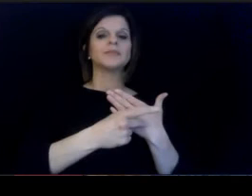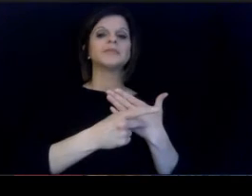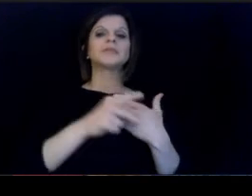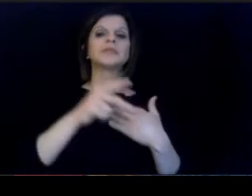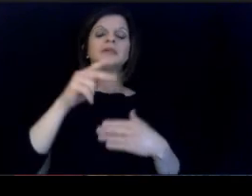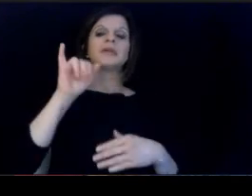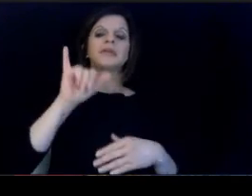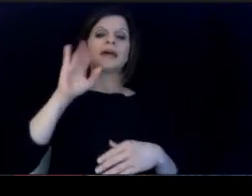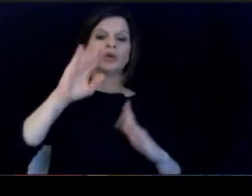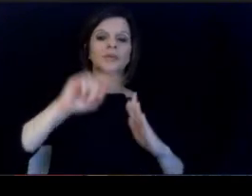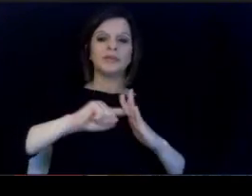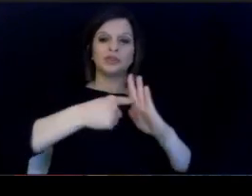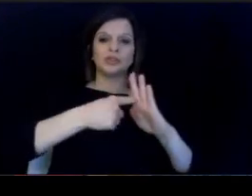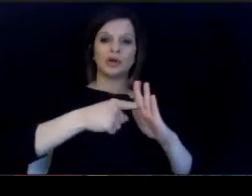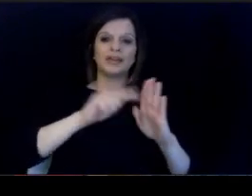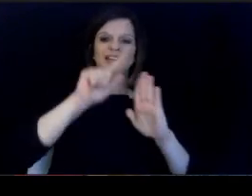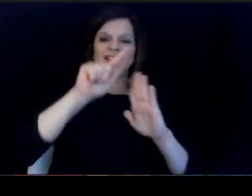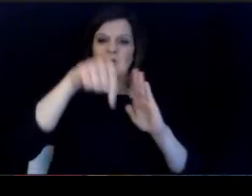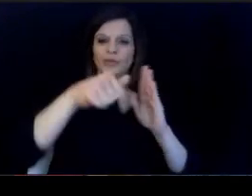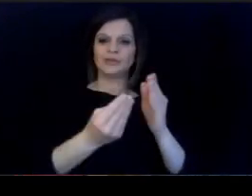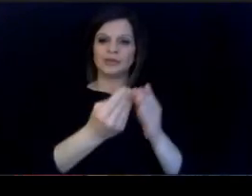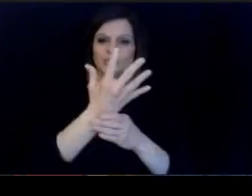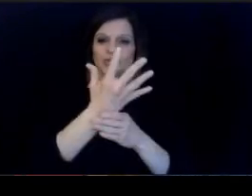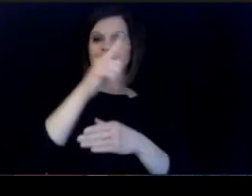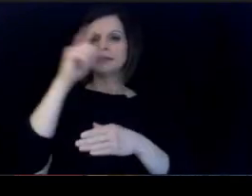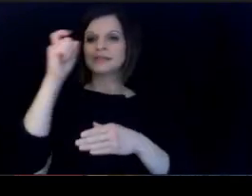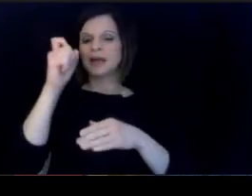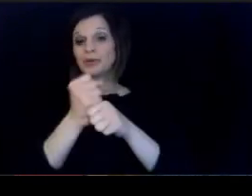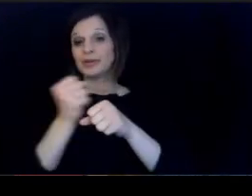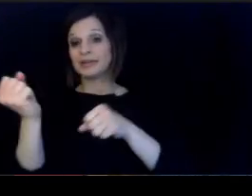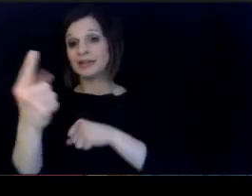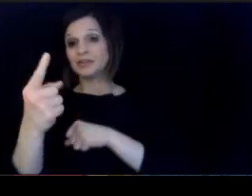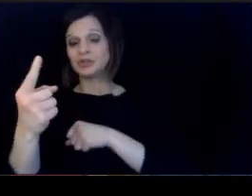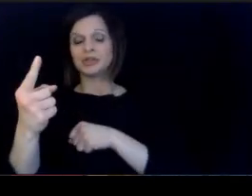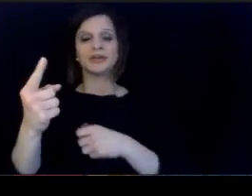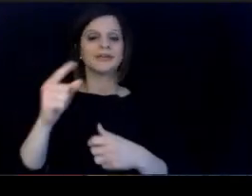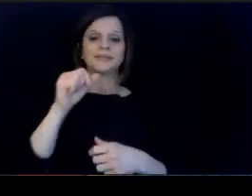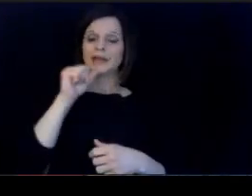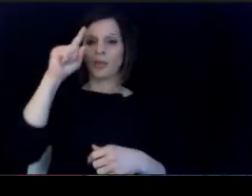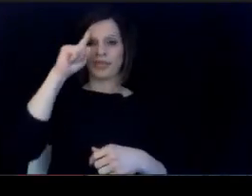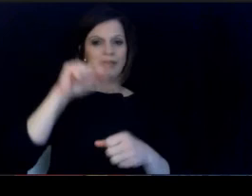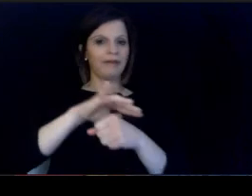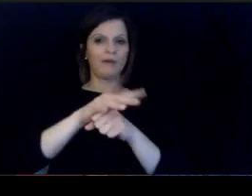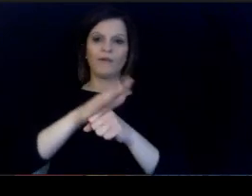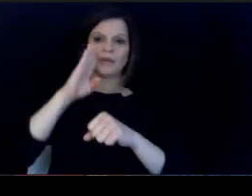up later this spring into the summer and into next year, so. I don't think of it is going to slow this down at all.